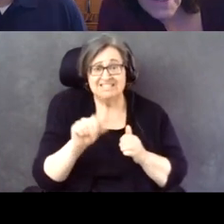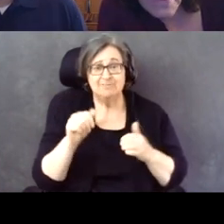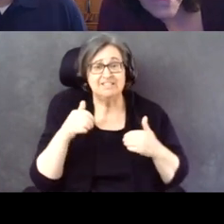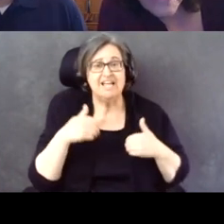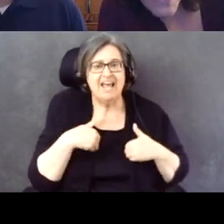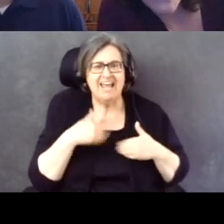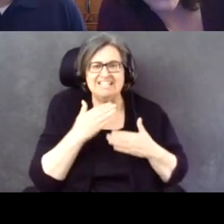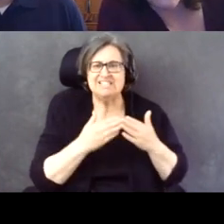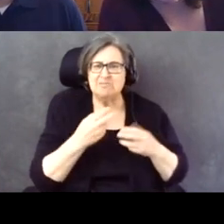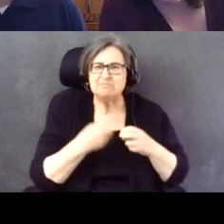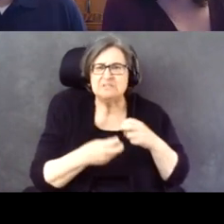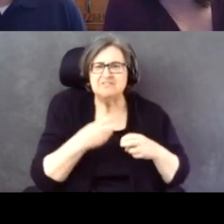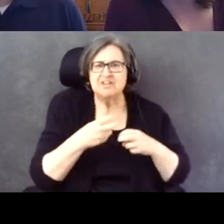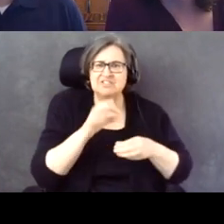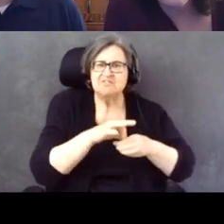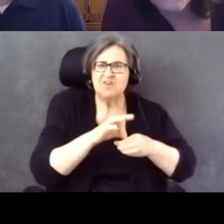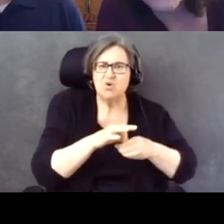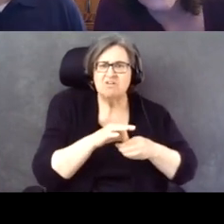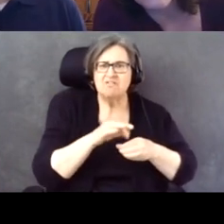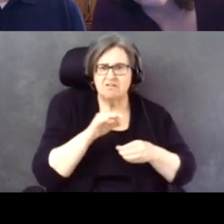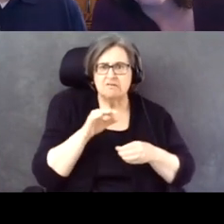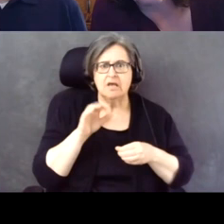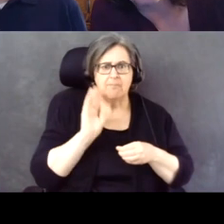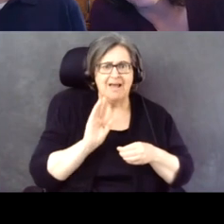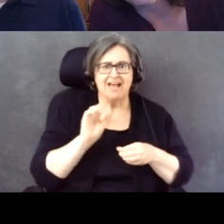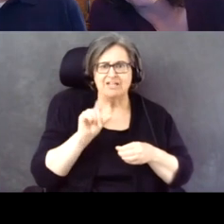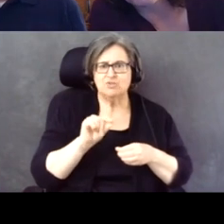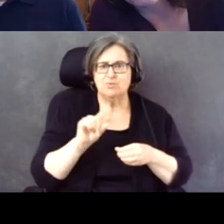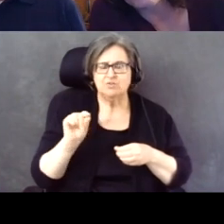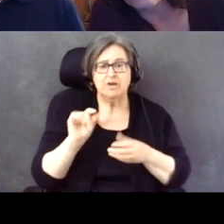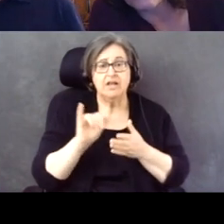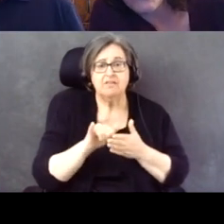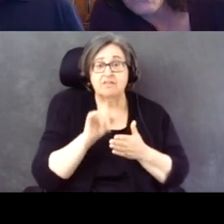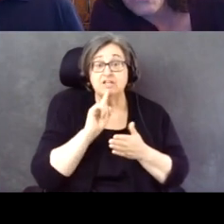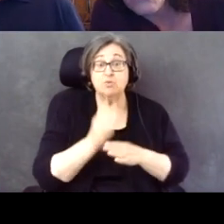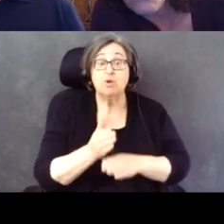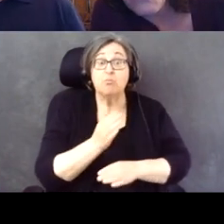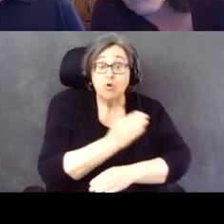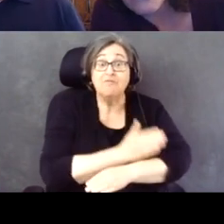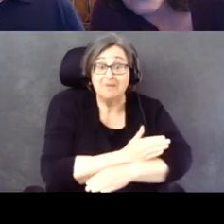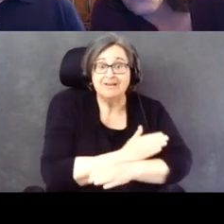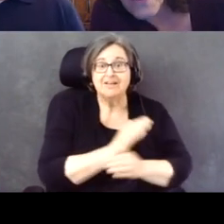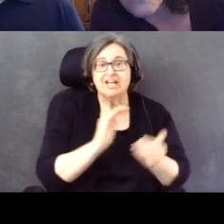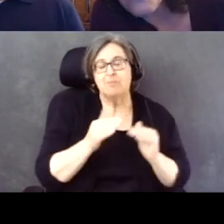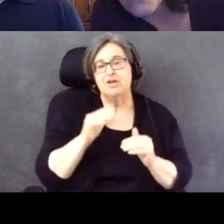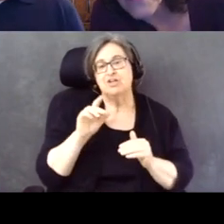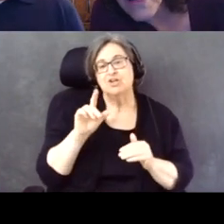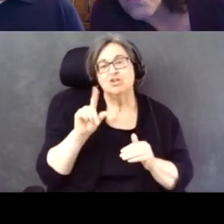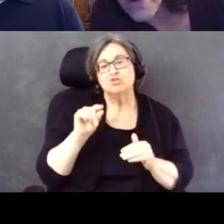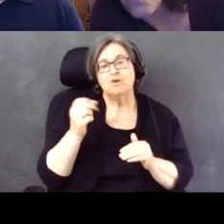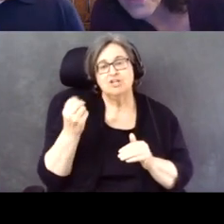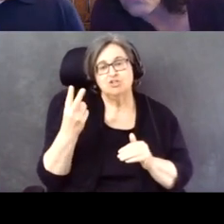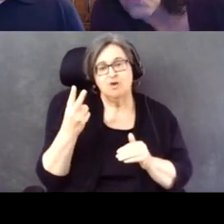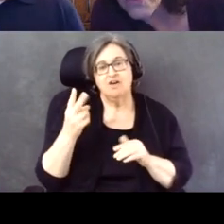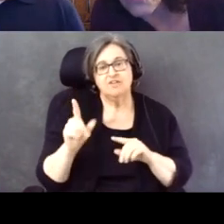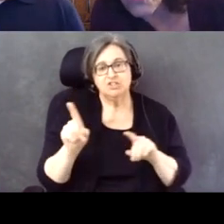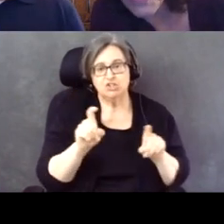Now, that is a significant improvement from a similar 2012 survey, when one quarter, 26%